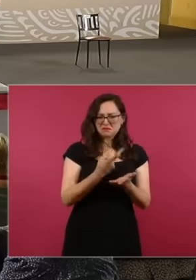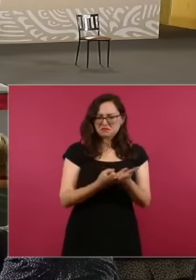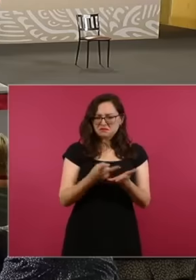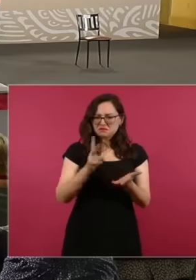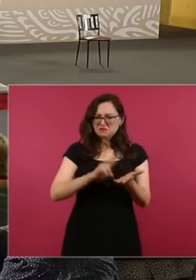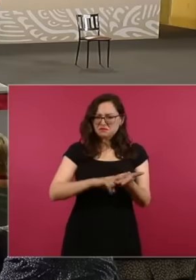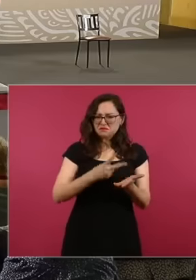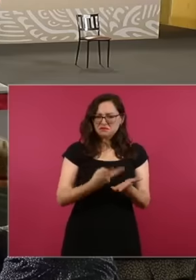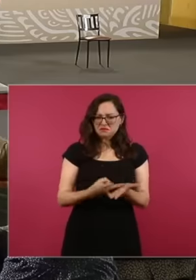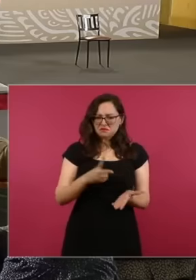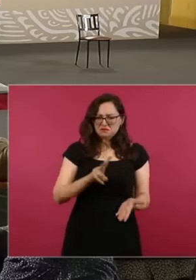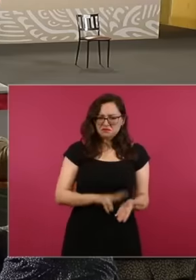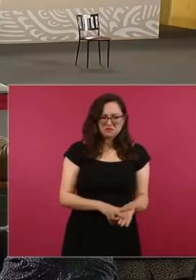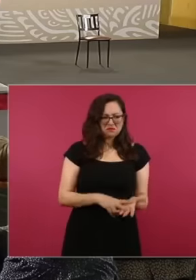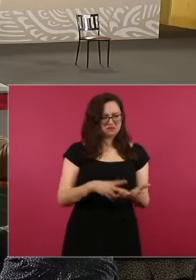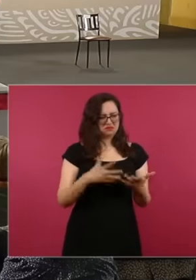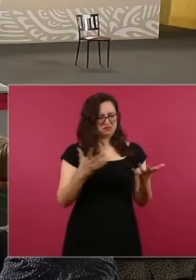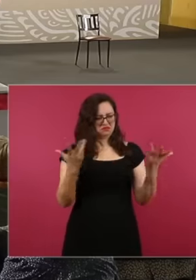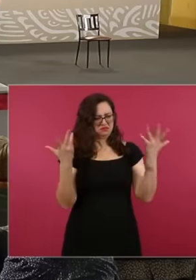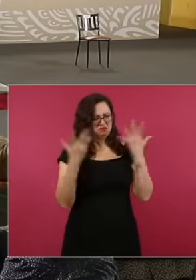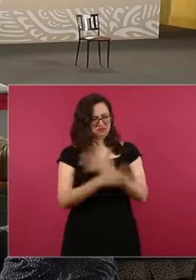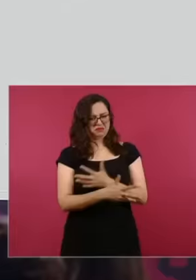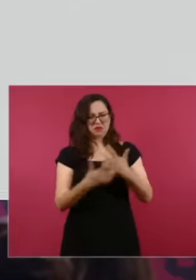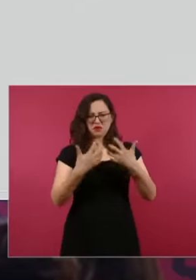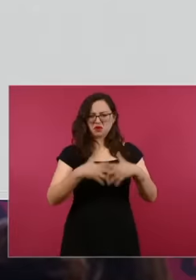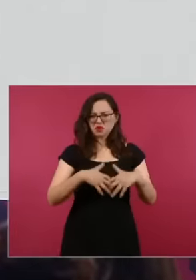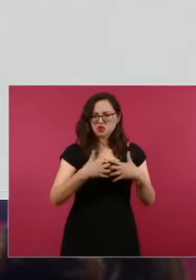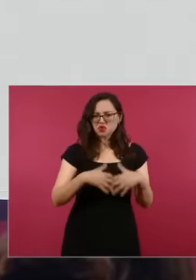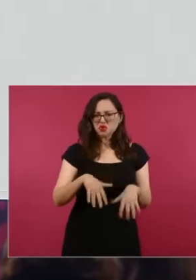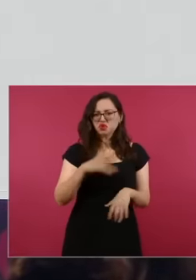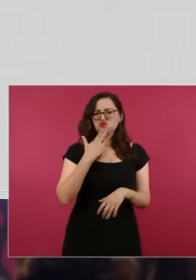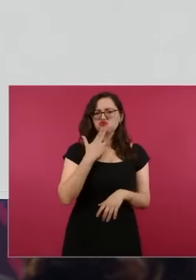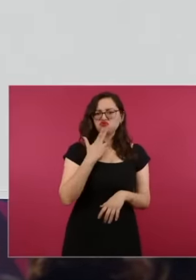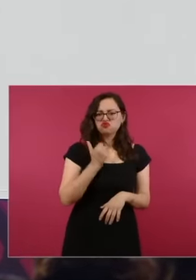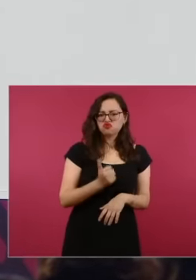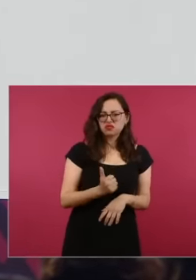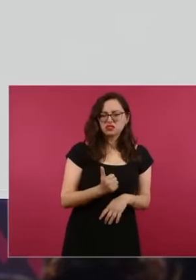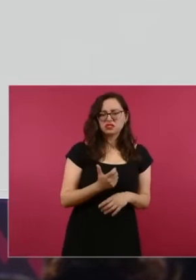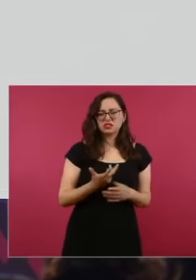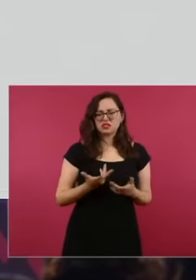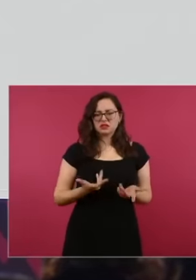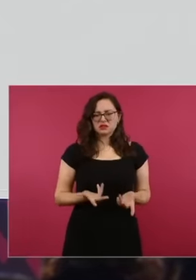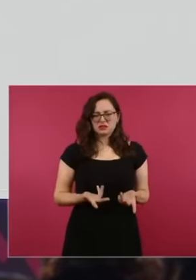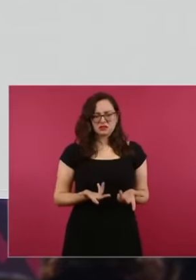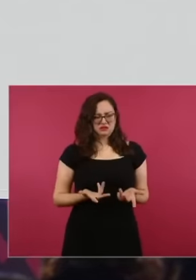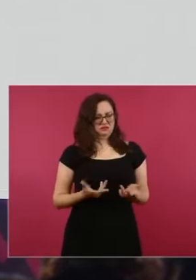functioning obsolete plants that were acquired as a going concern as they were stopped and